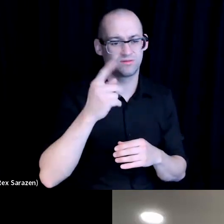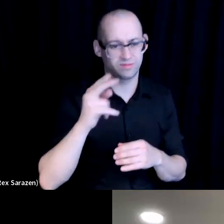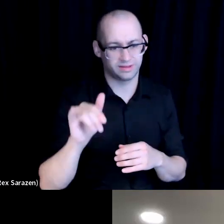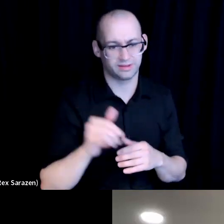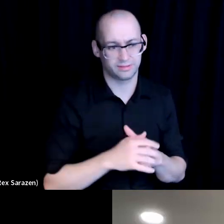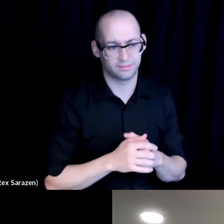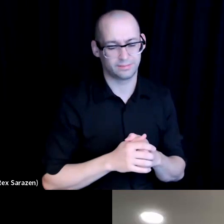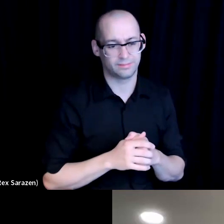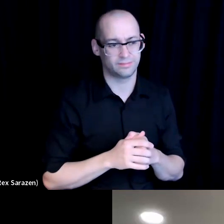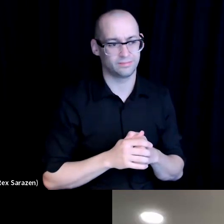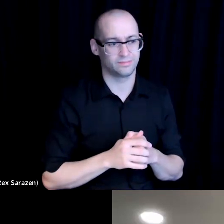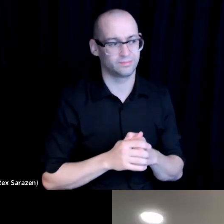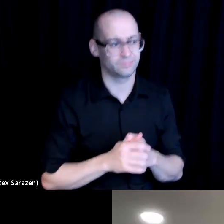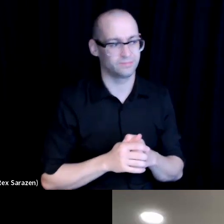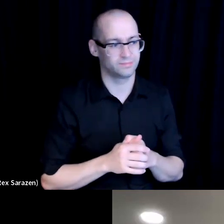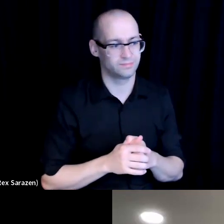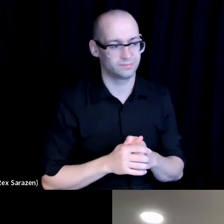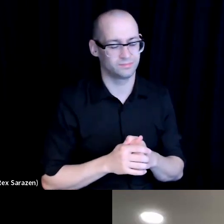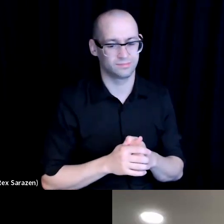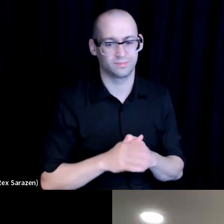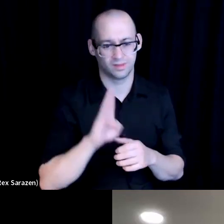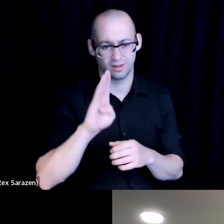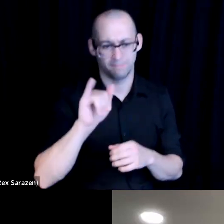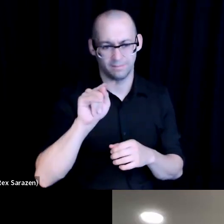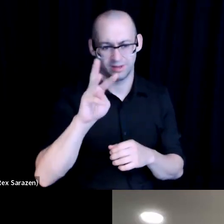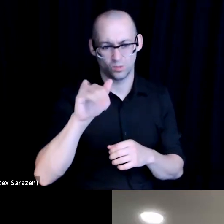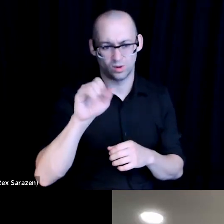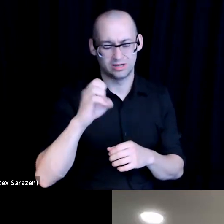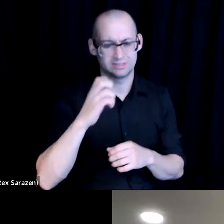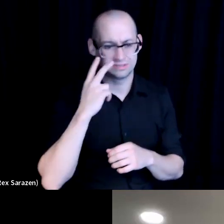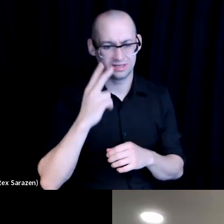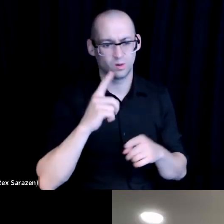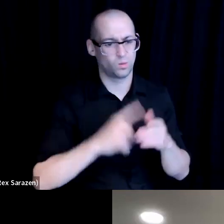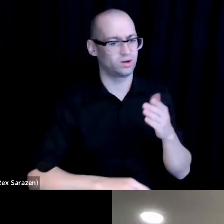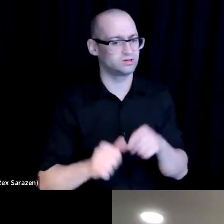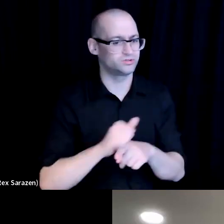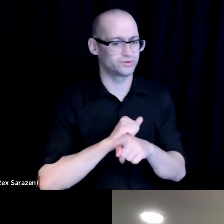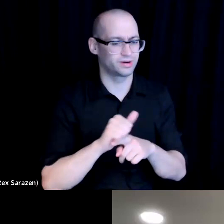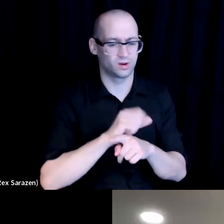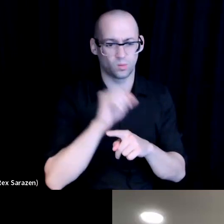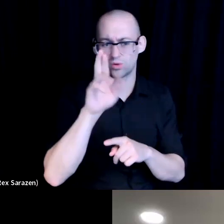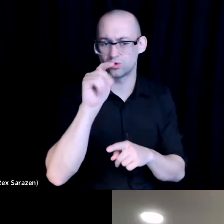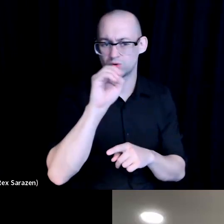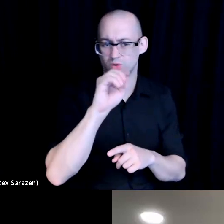watch with Bitwise and seeing what training and tools and both in those tools, how they